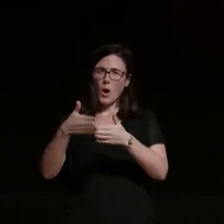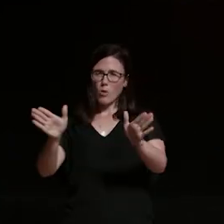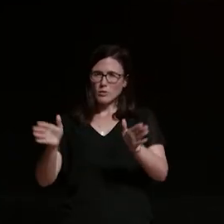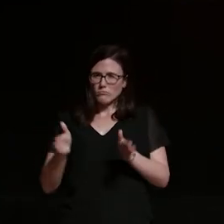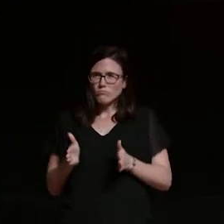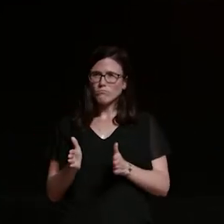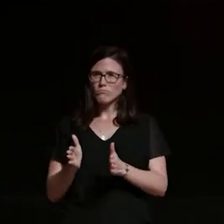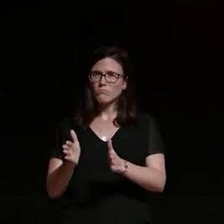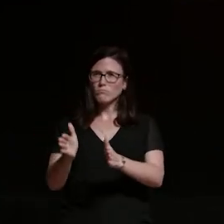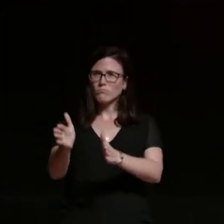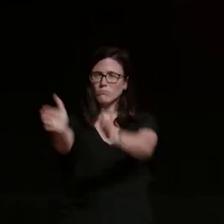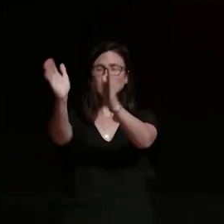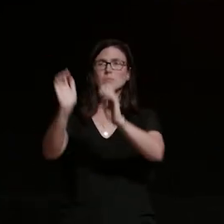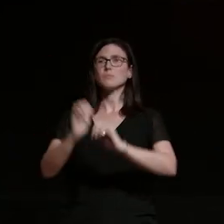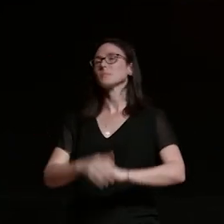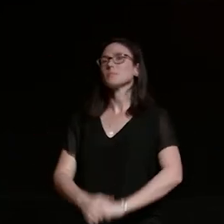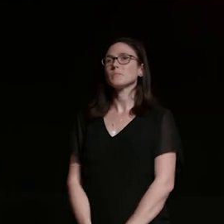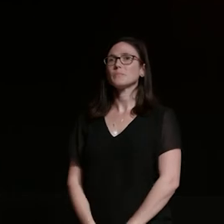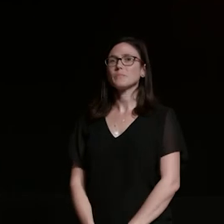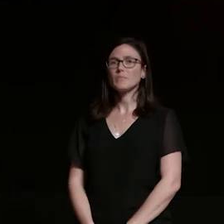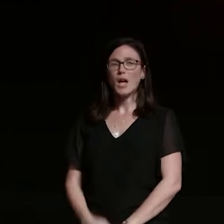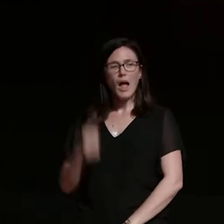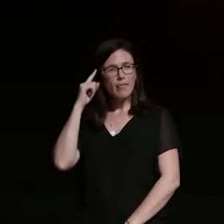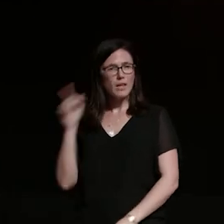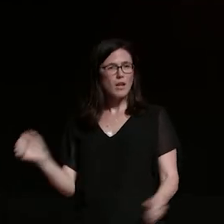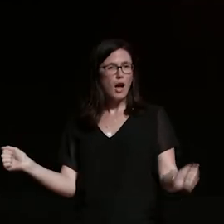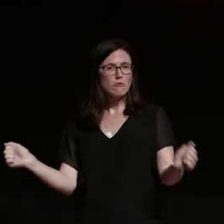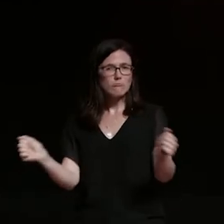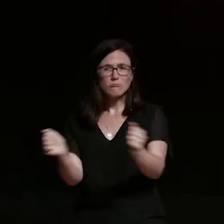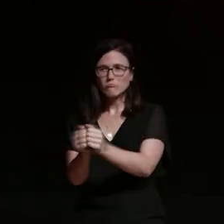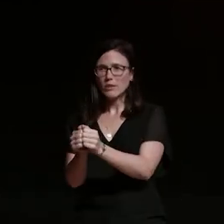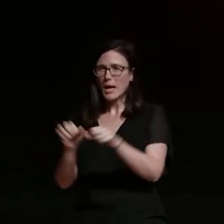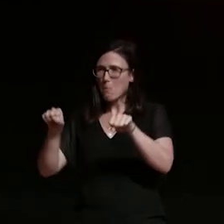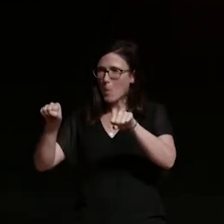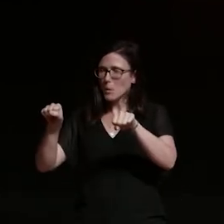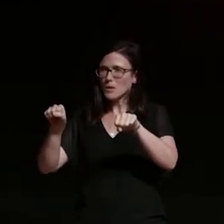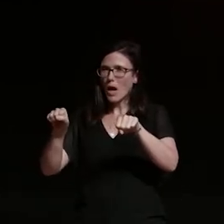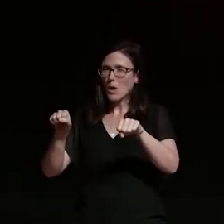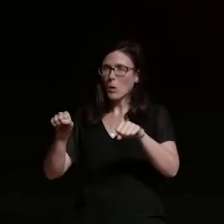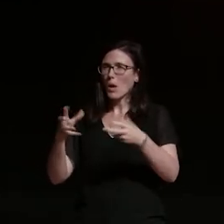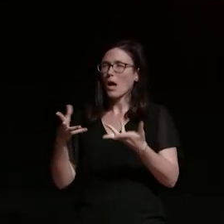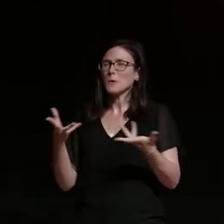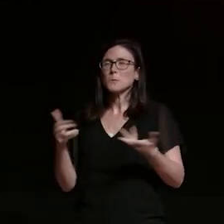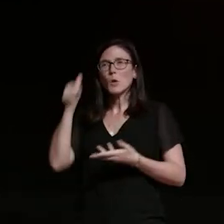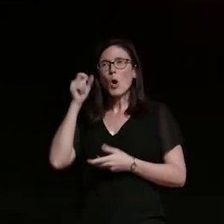i think most motorcycle writers will say the same thing because things like anxiety sadness